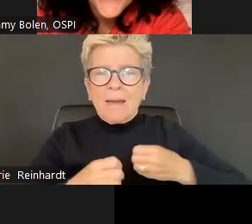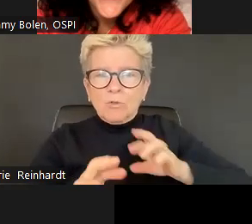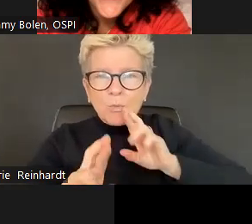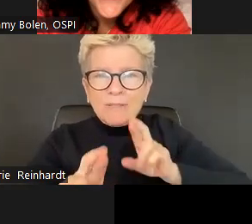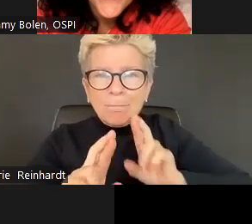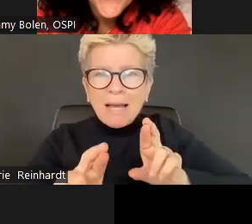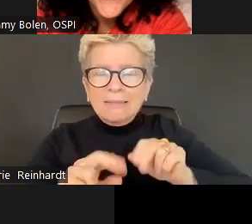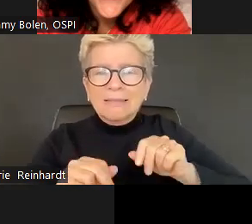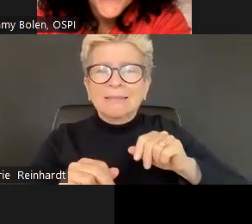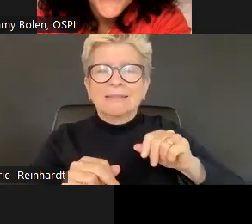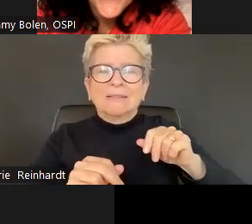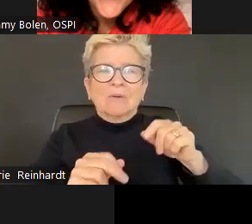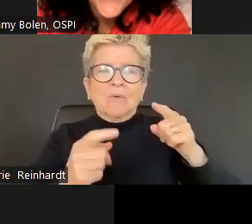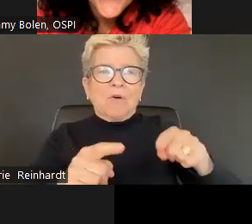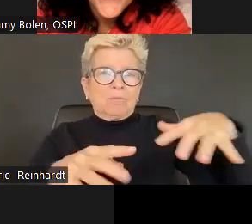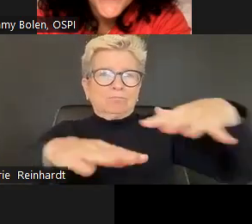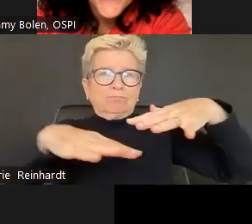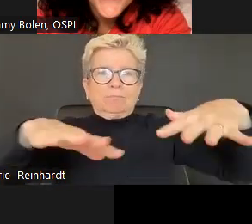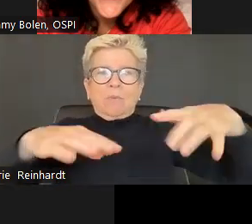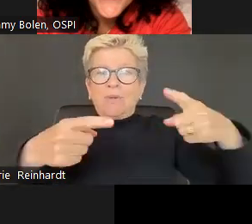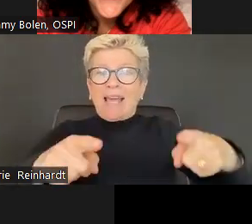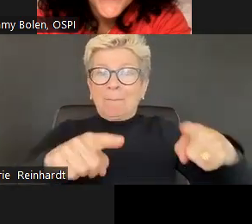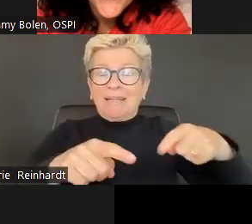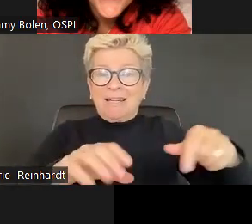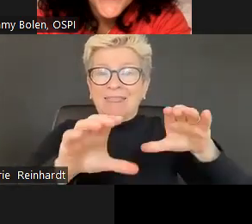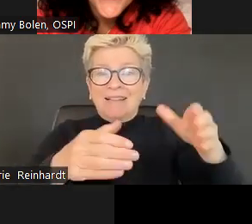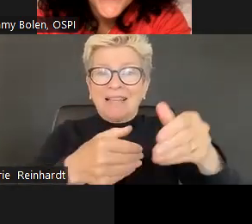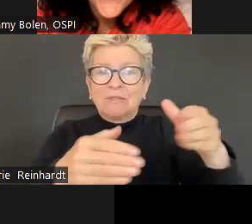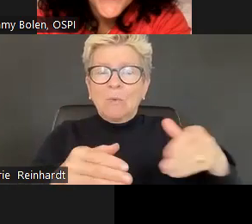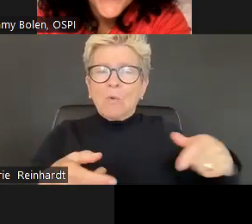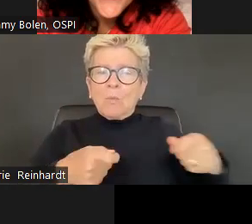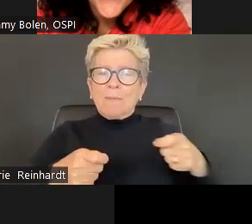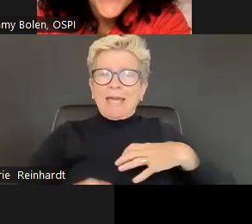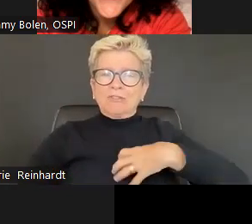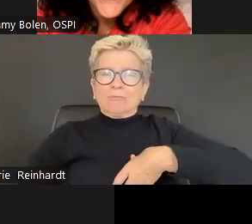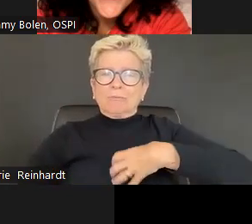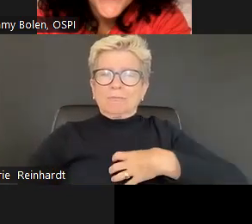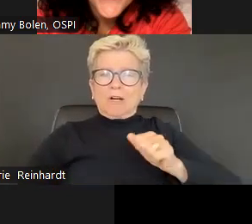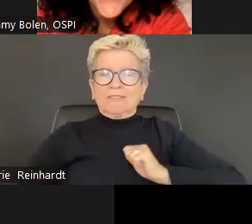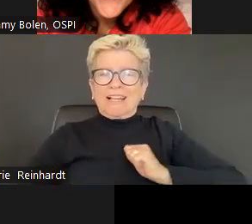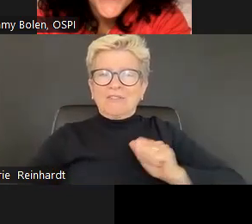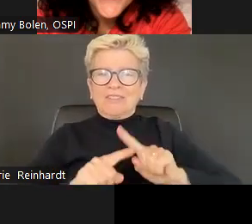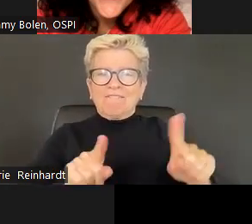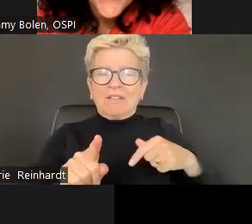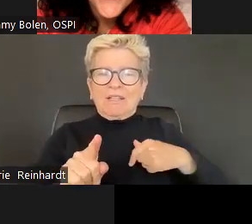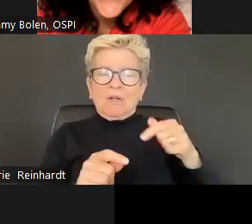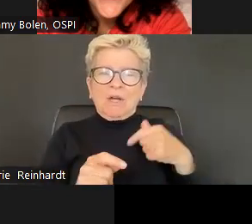Social awareness relationship skills and responsible decision making. We as educators similarly have those skills and assets and competencies as well and then we bring them with us into the into our classroom, right? So we build relationships with certain students as well. And then we bring them with us into the and competencies as well. And then we bring them with us into the into our classroom, right? So we build relationships with certain students.